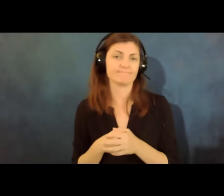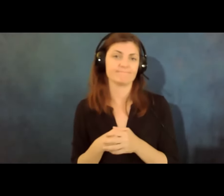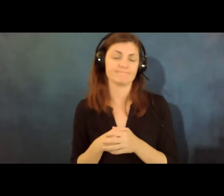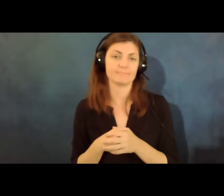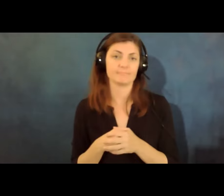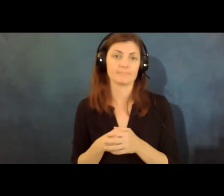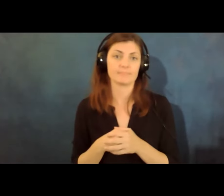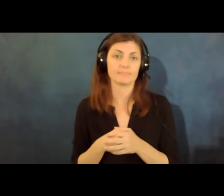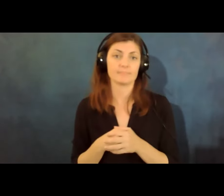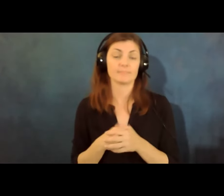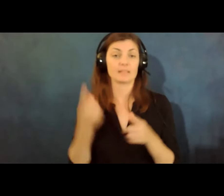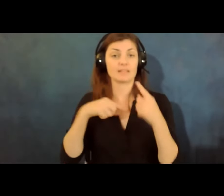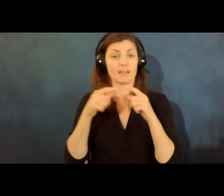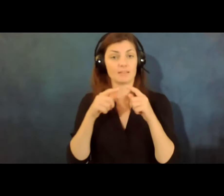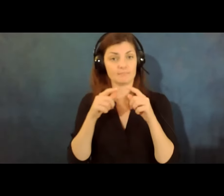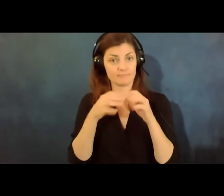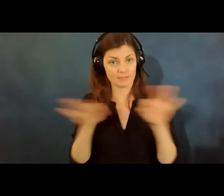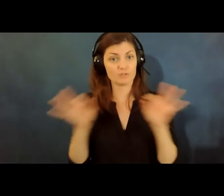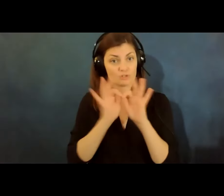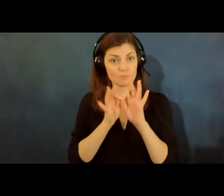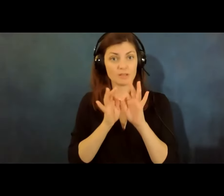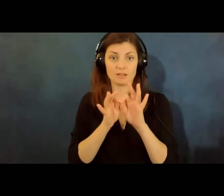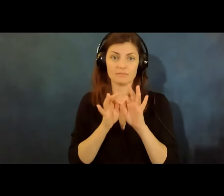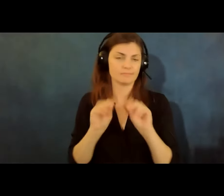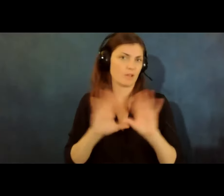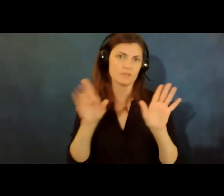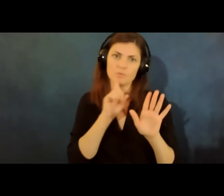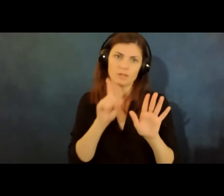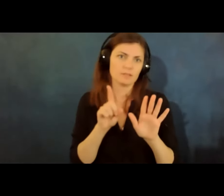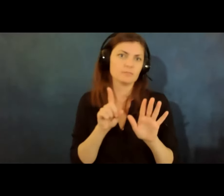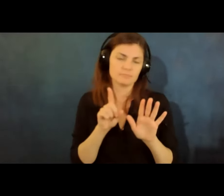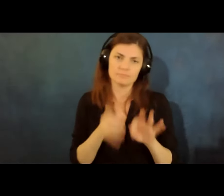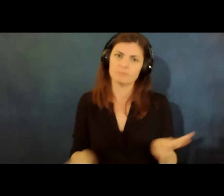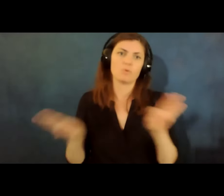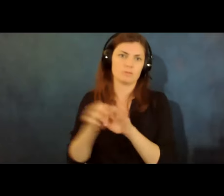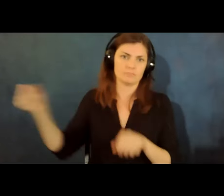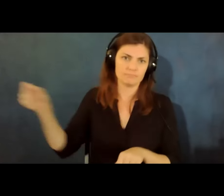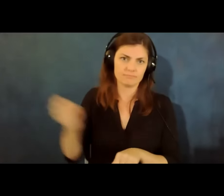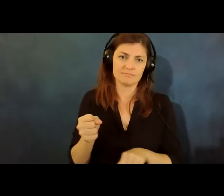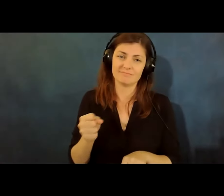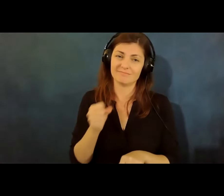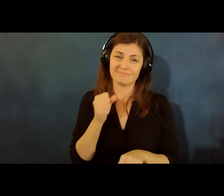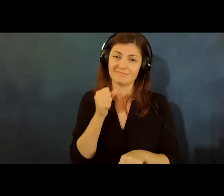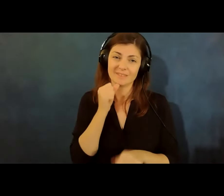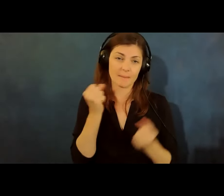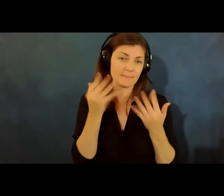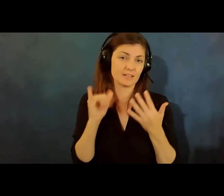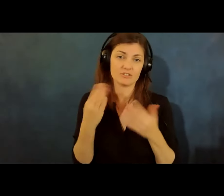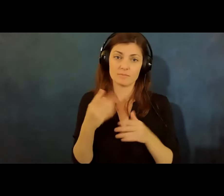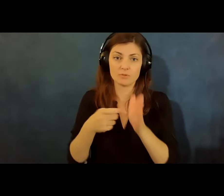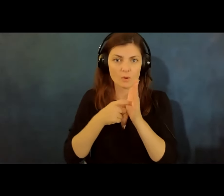language interpreting is obviously really key and few jobs require the person to have a full-time